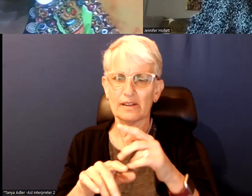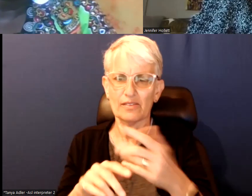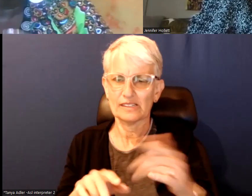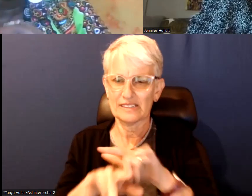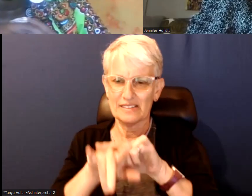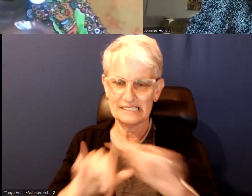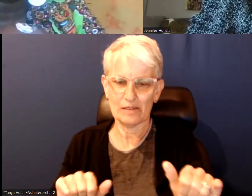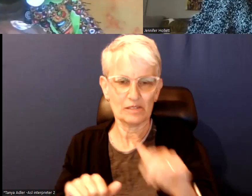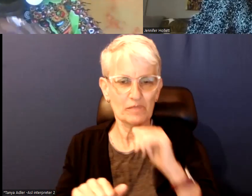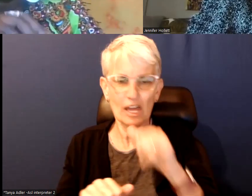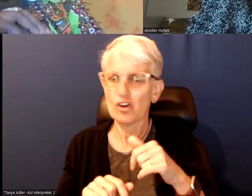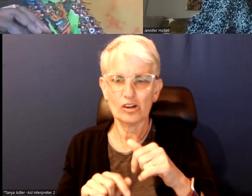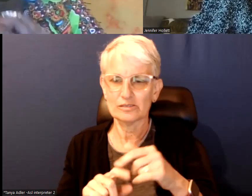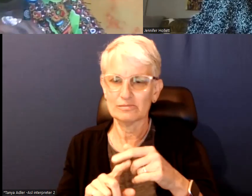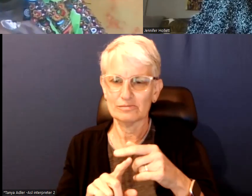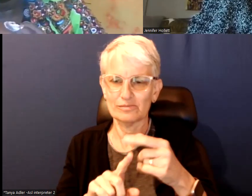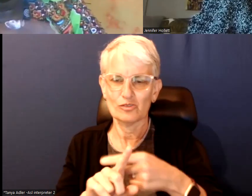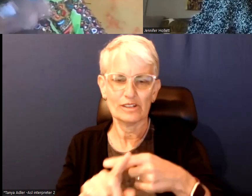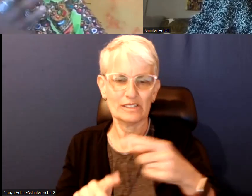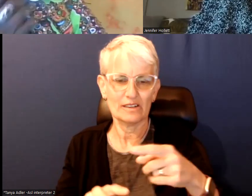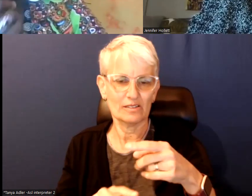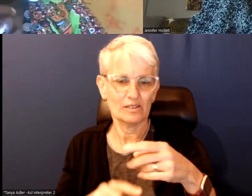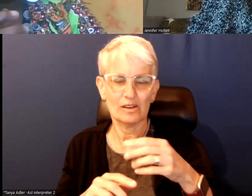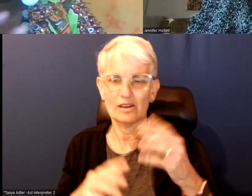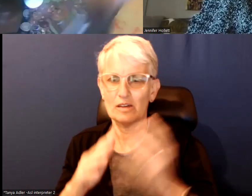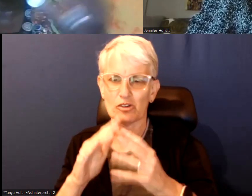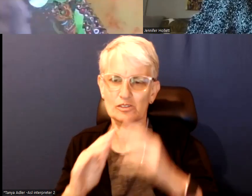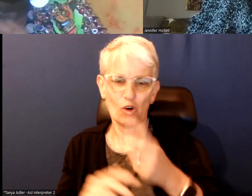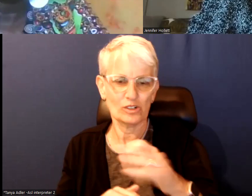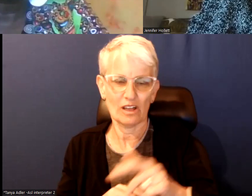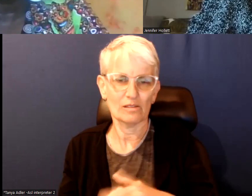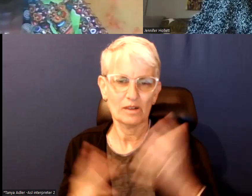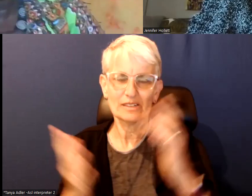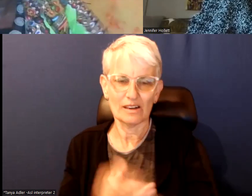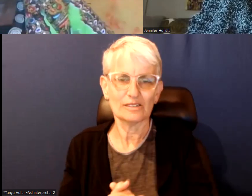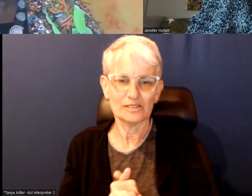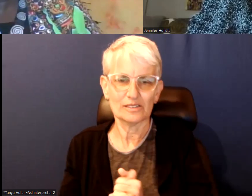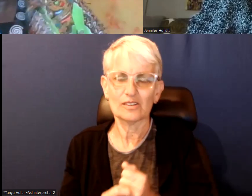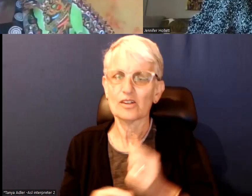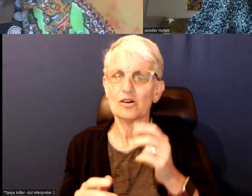did not follow through. But yes, the province can do whatever they want.